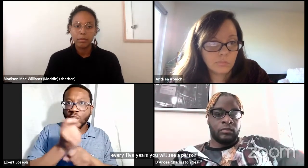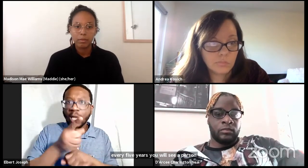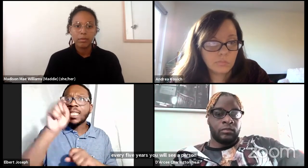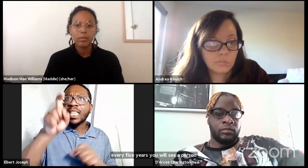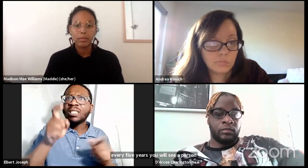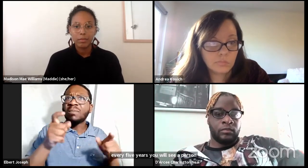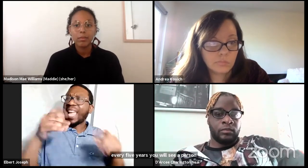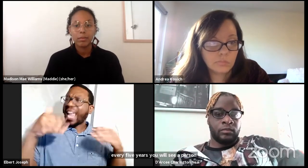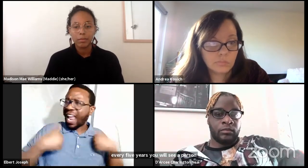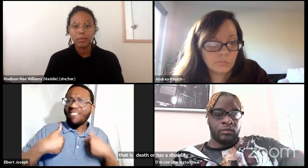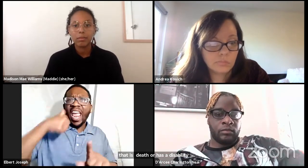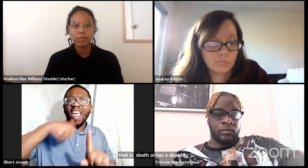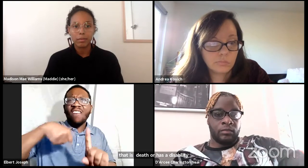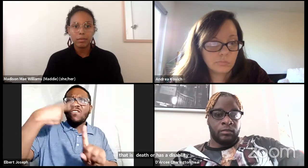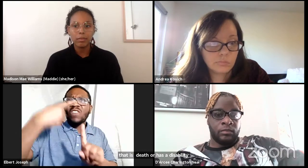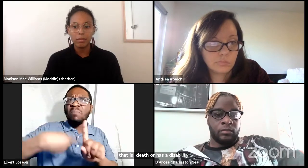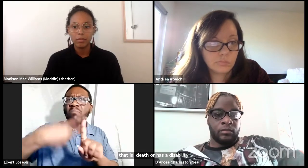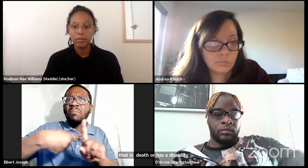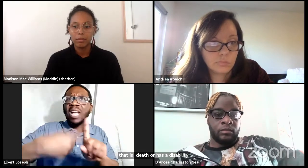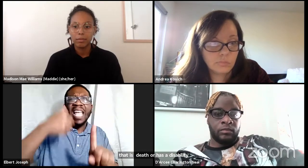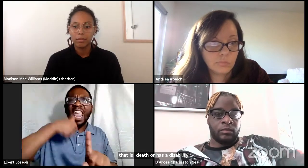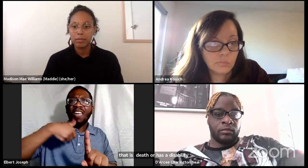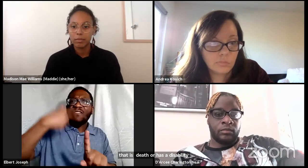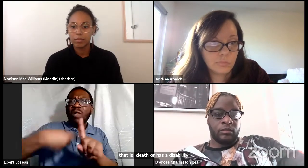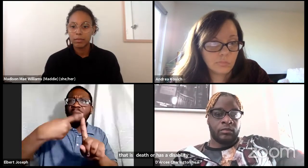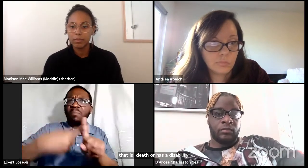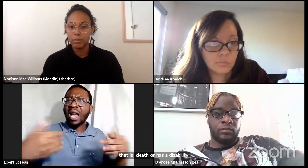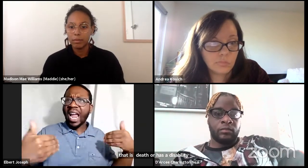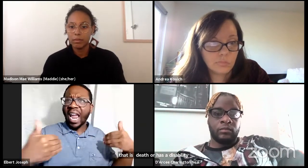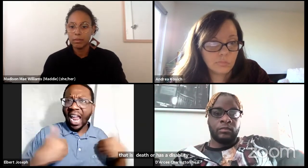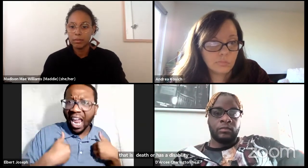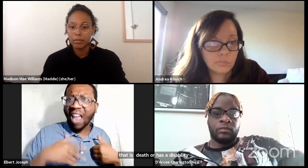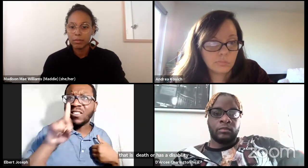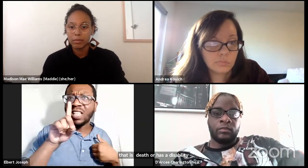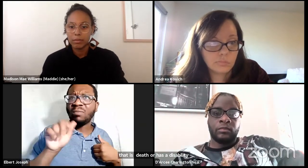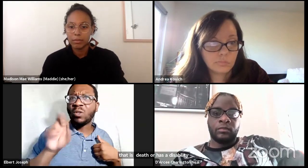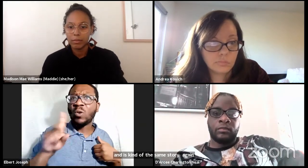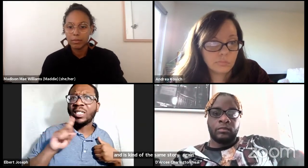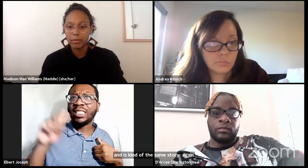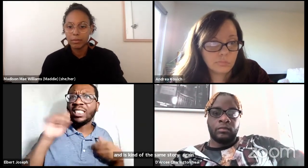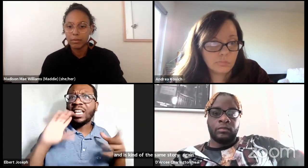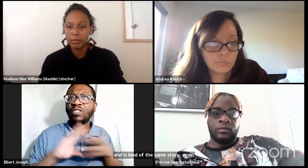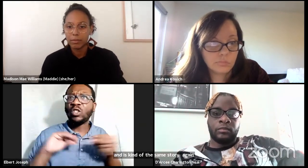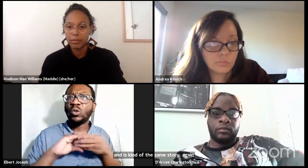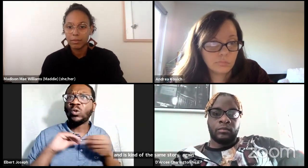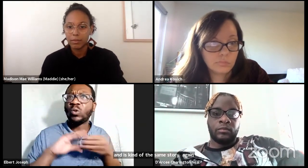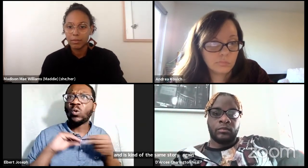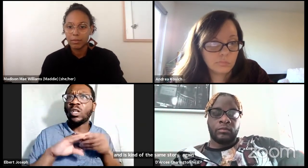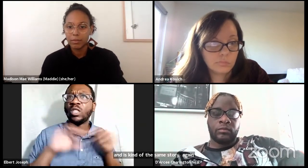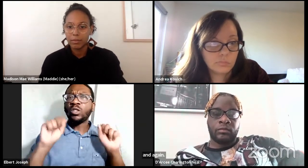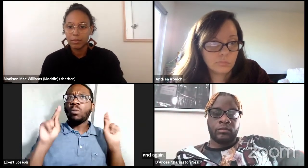there isn't much difference. I mean, why can't it happen monthly? Why can't it happen every week?